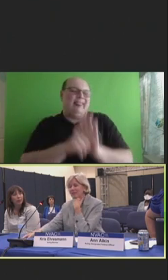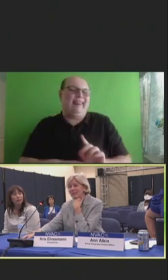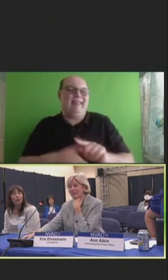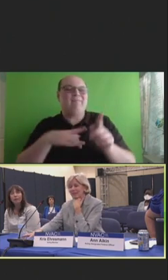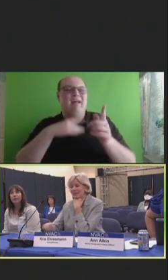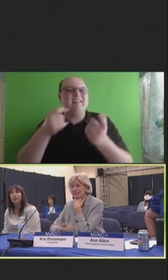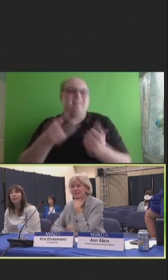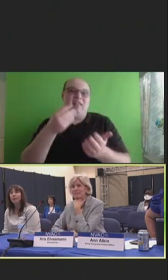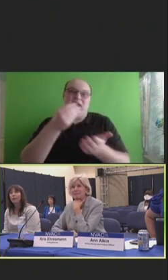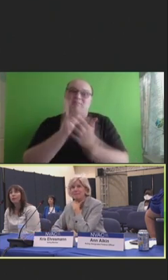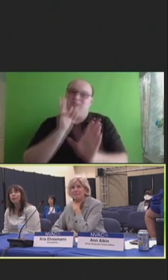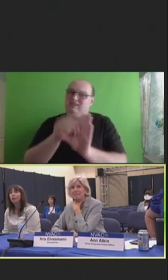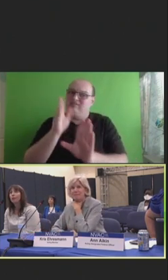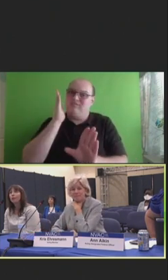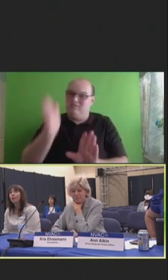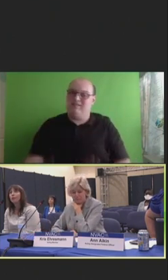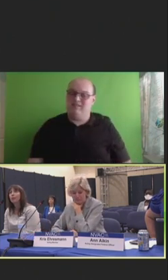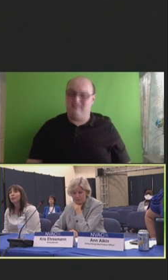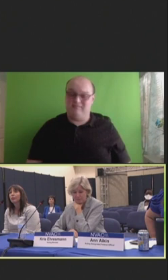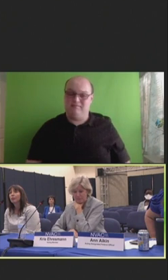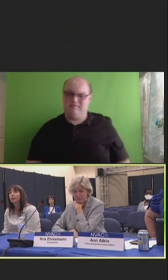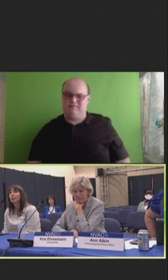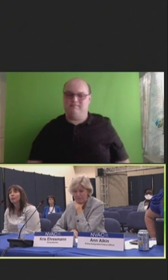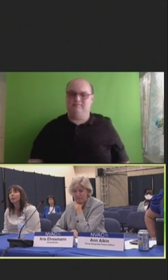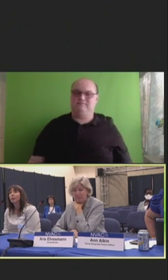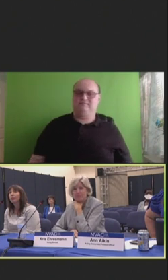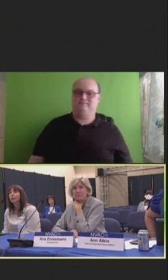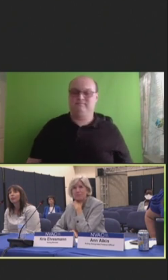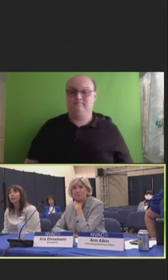Robert Swanson: But I think my thought related to that would be, I hope they build